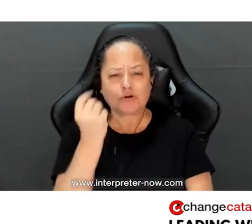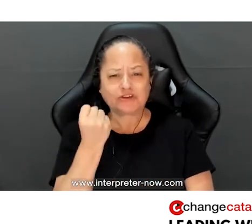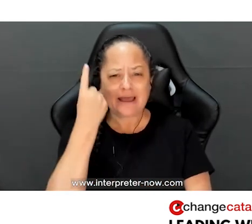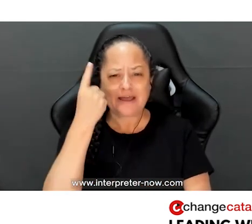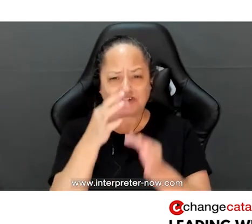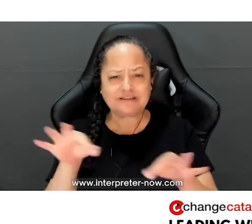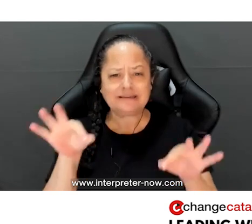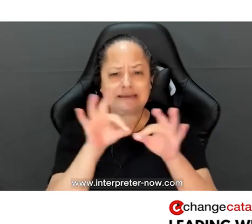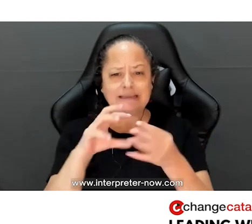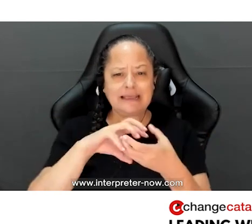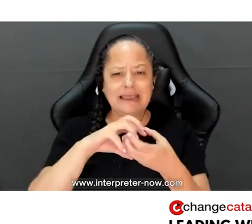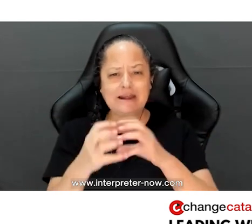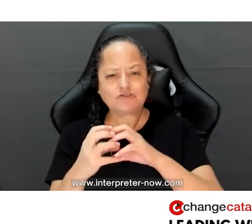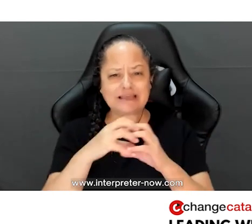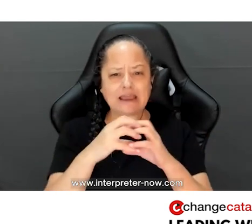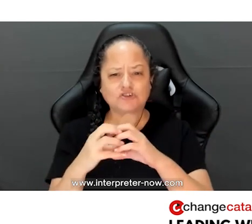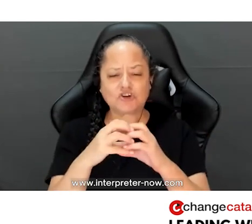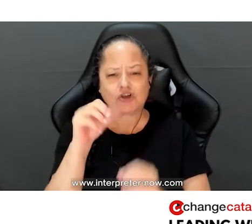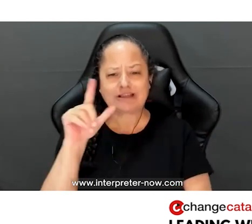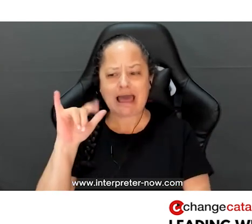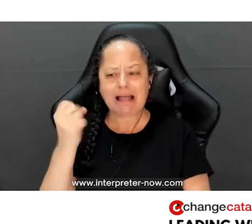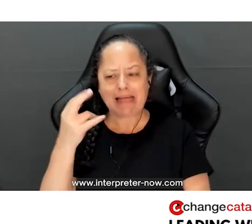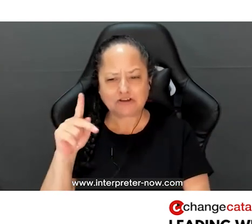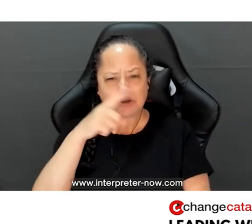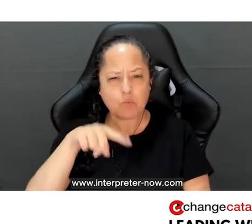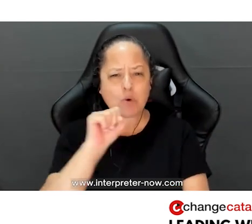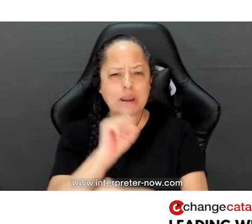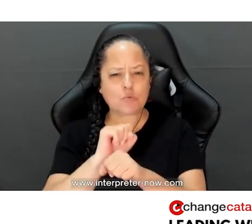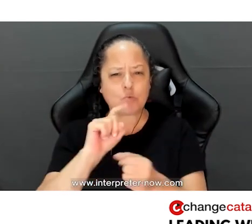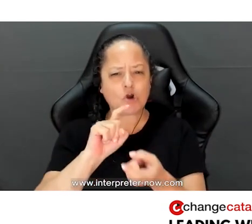and understanding the keys to intersectional allyship, so that we can all work together